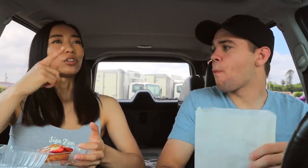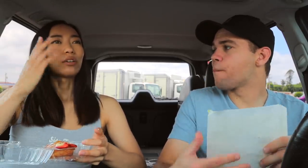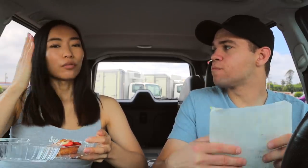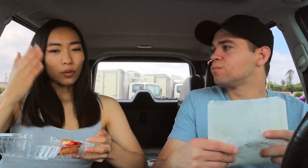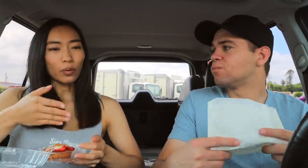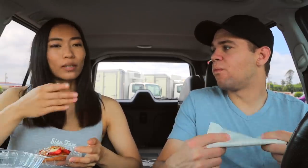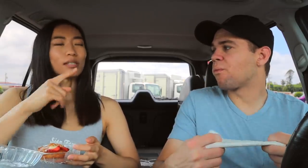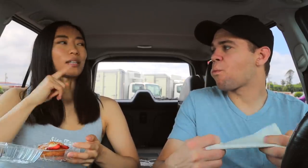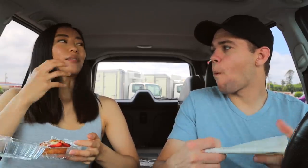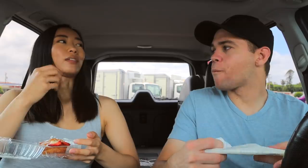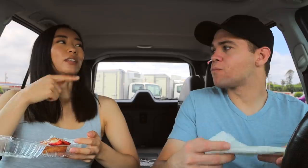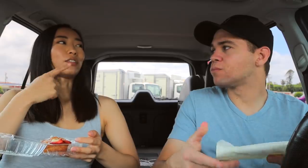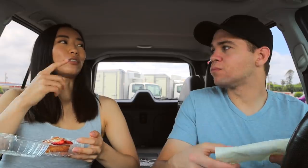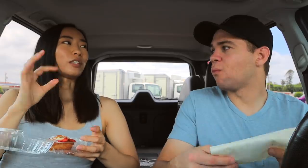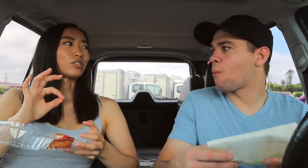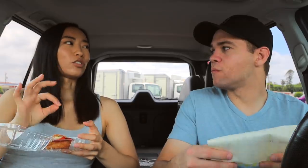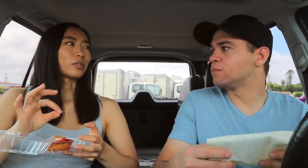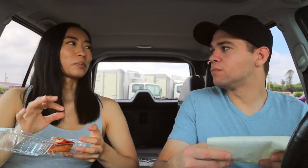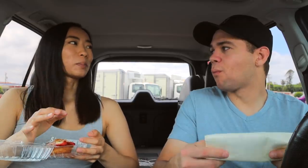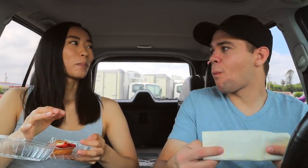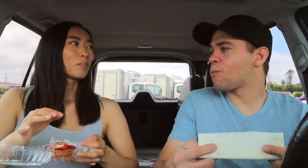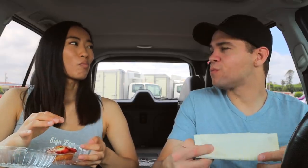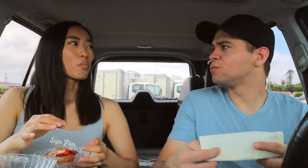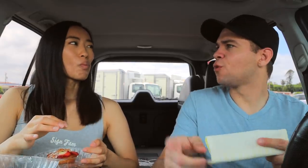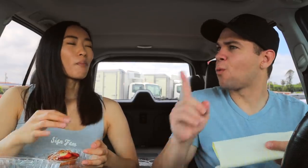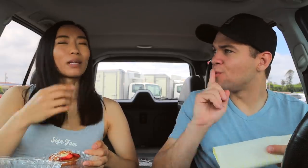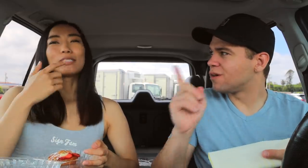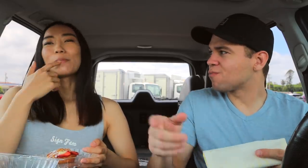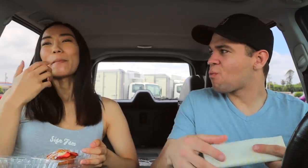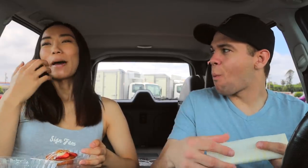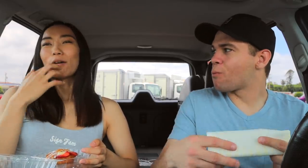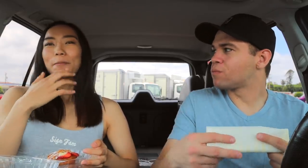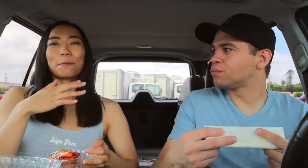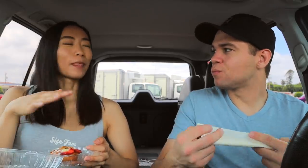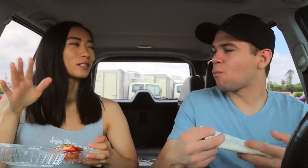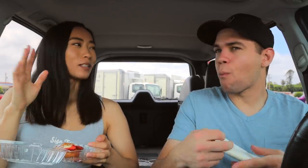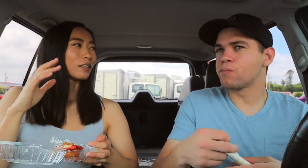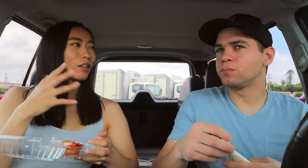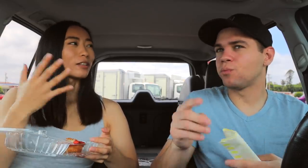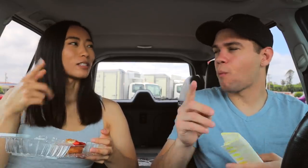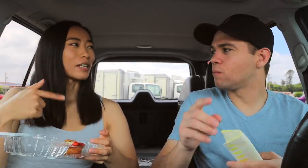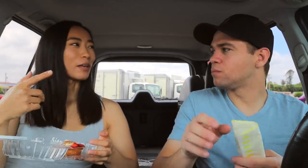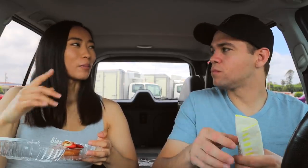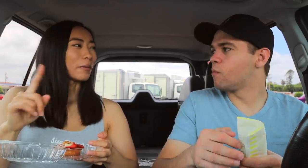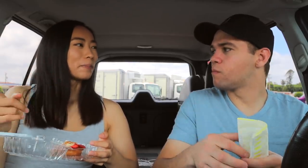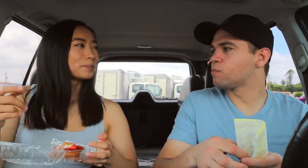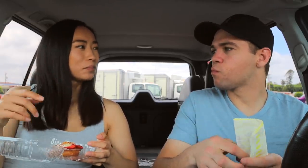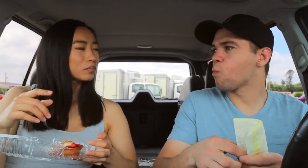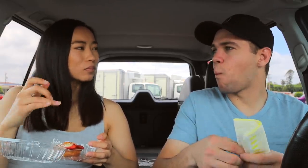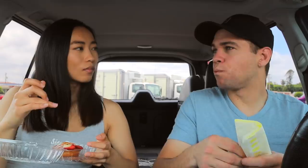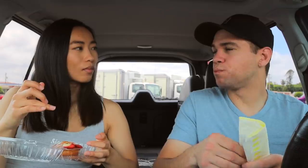Hearing-focused deaf and hearing relationships Really? That was a mouth, a lot of sign but